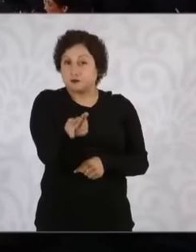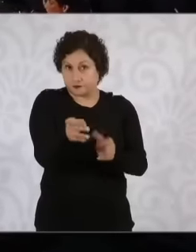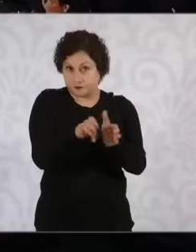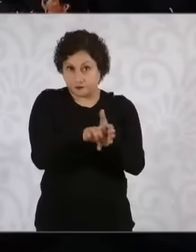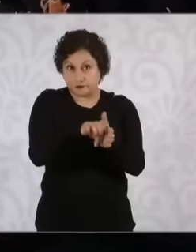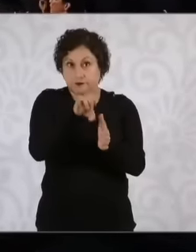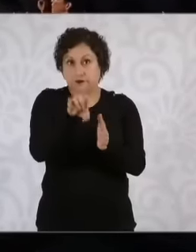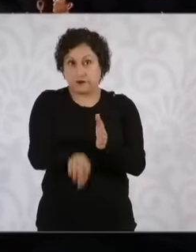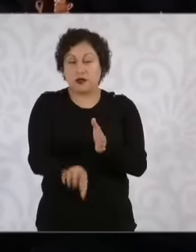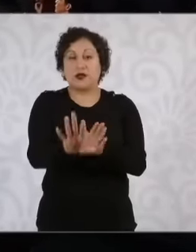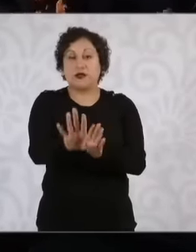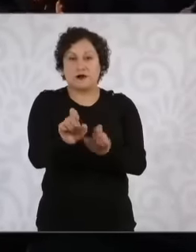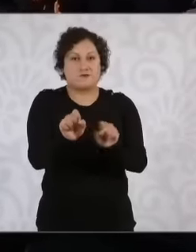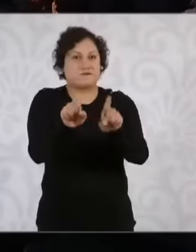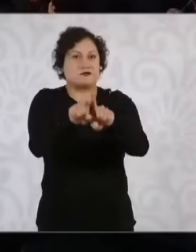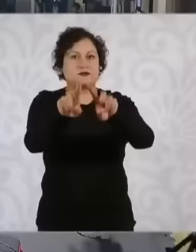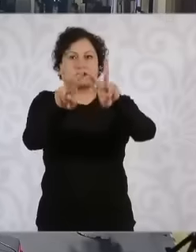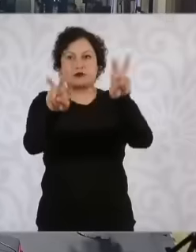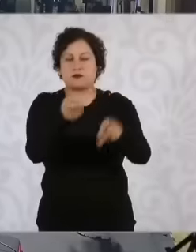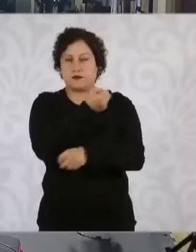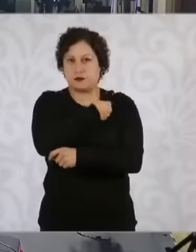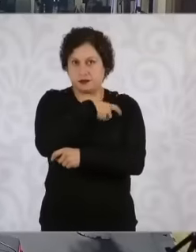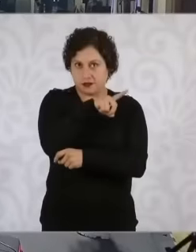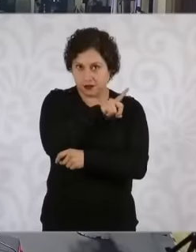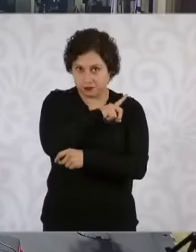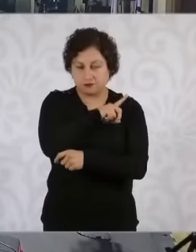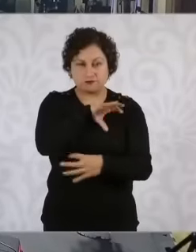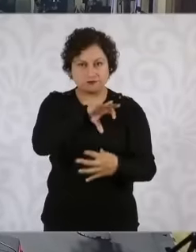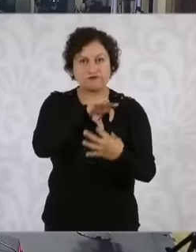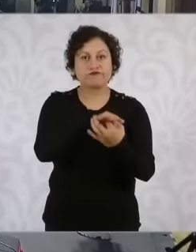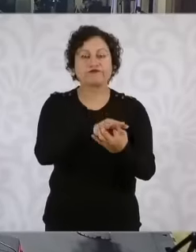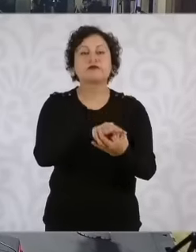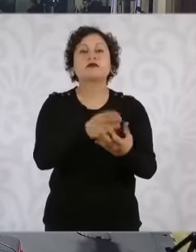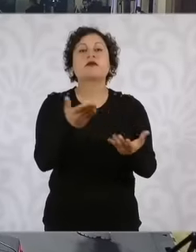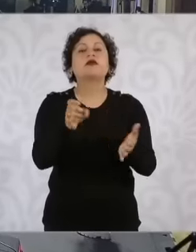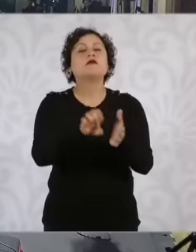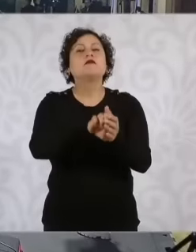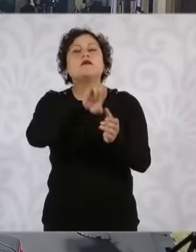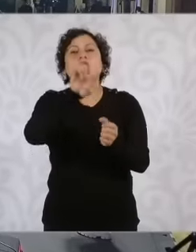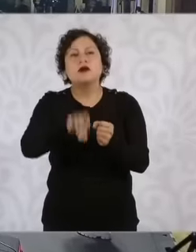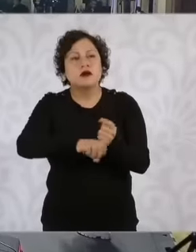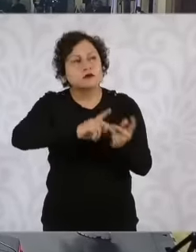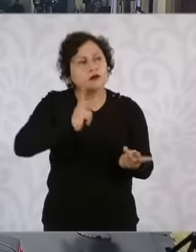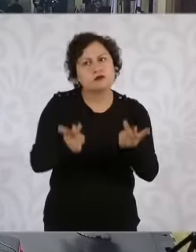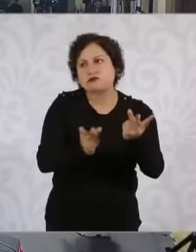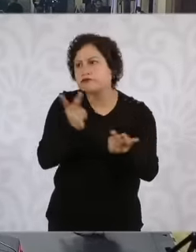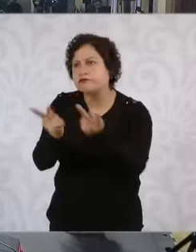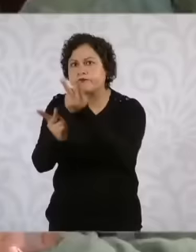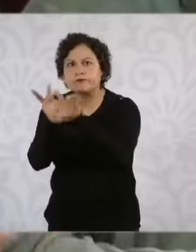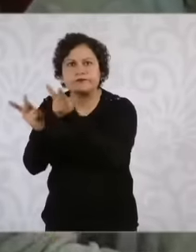returning to the issue of health, the censuses that will be carried out, for example, in the area of Acapulco, which